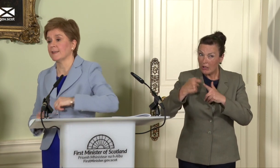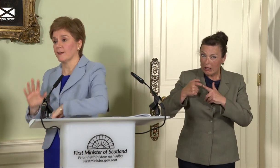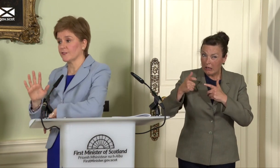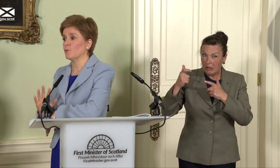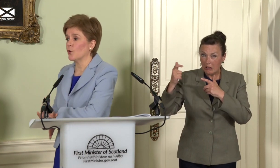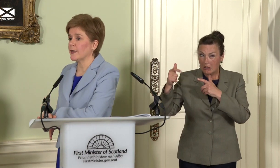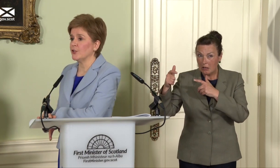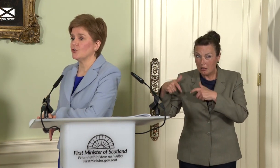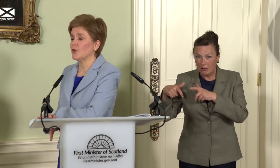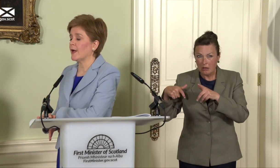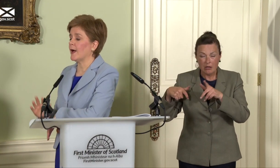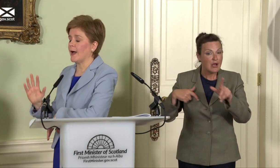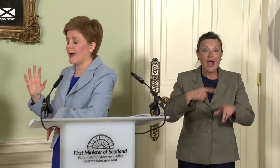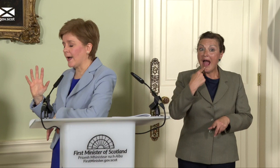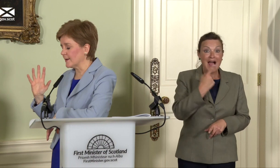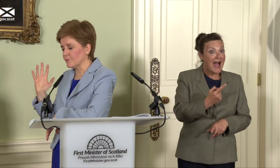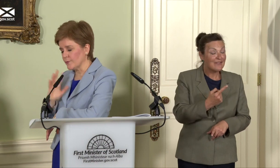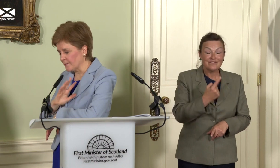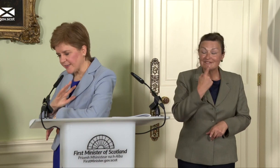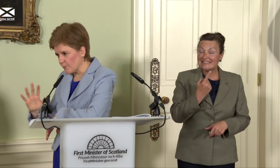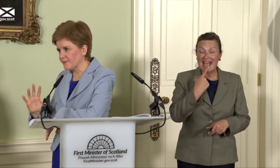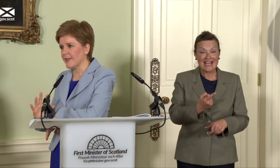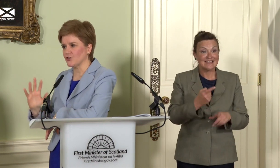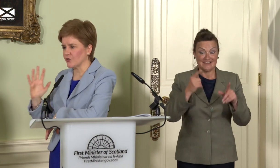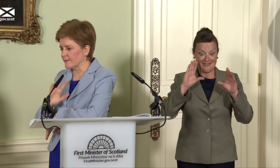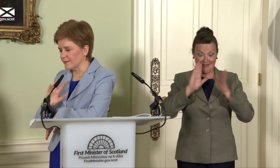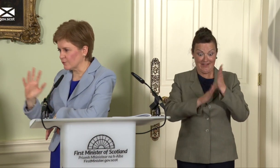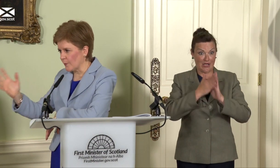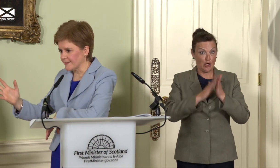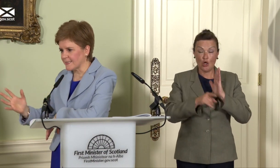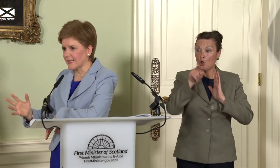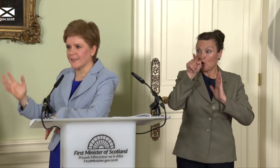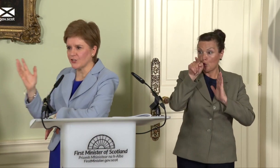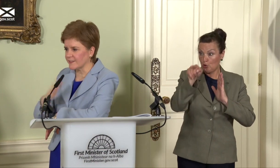But it’s your intention rather than a guarantee. I have said what I’ve said, you can look at what I’ve said to Glenn. You can see what